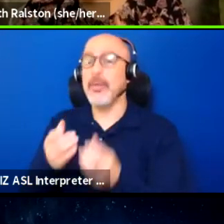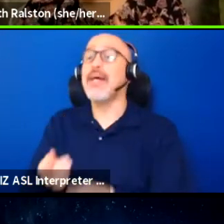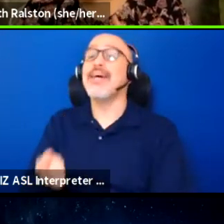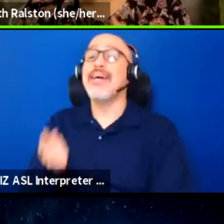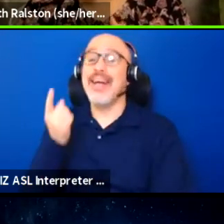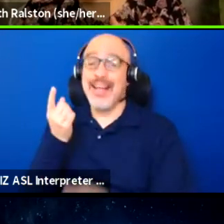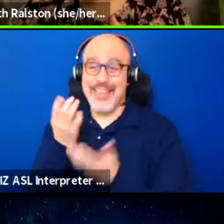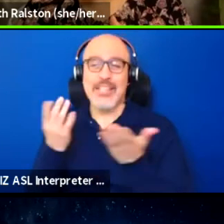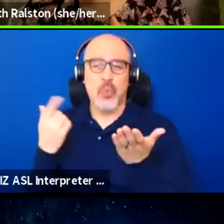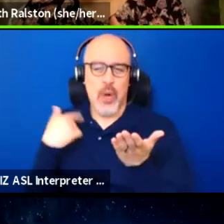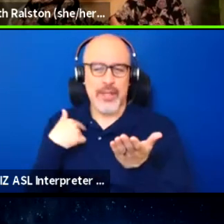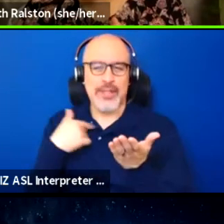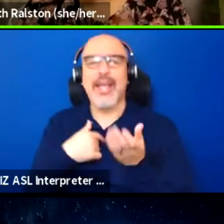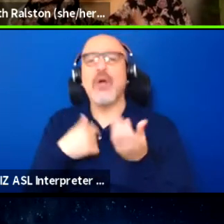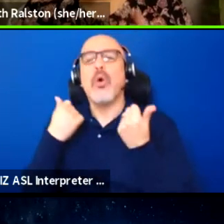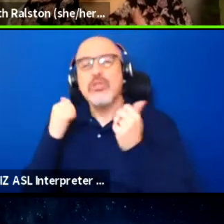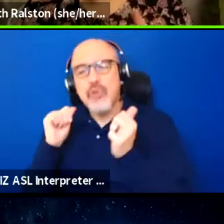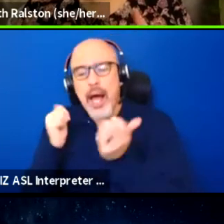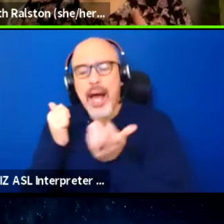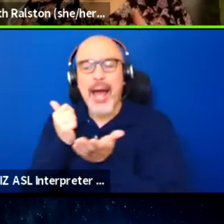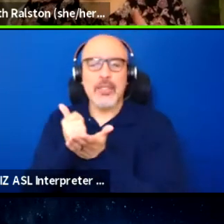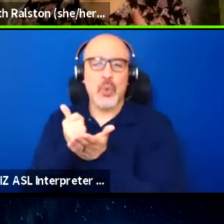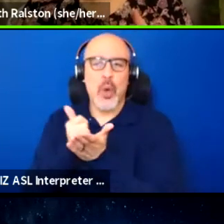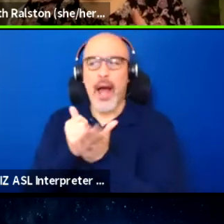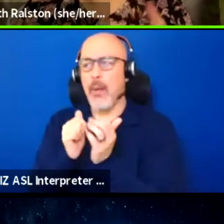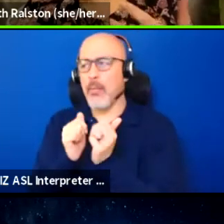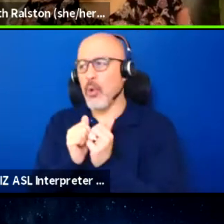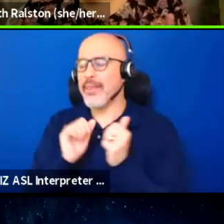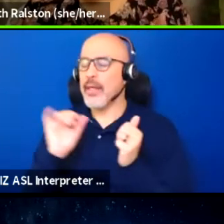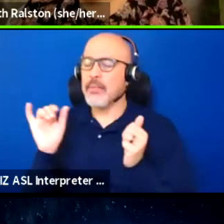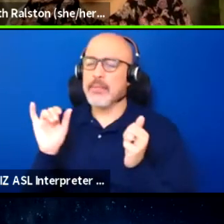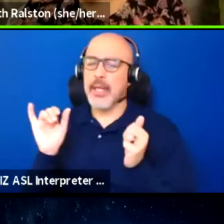We're trying to sort of be a resource for